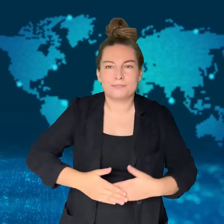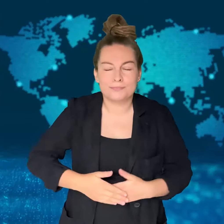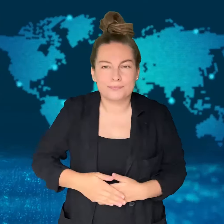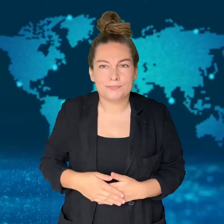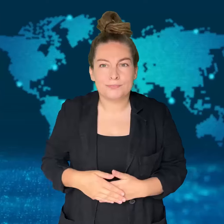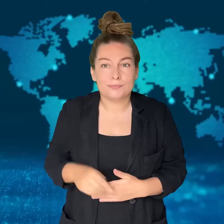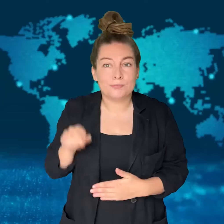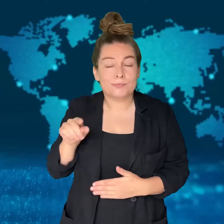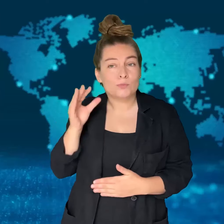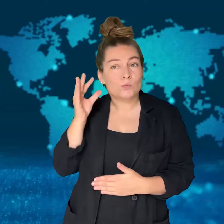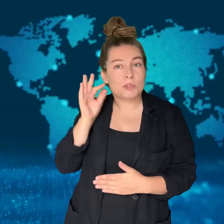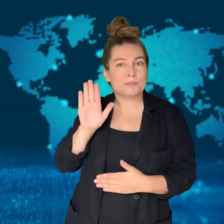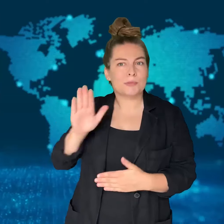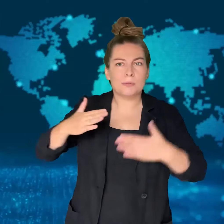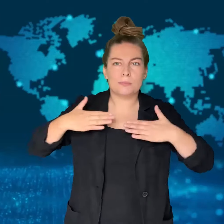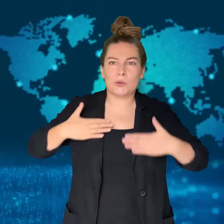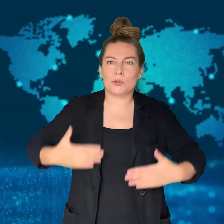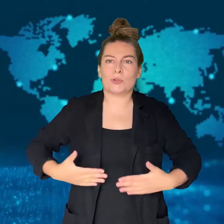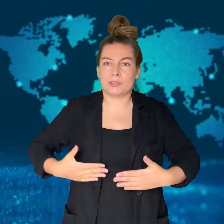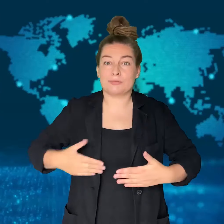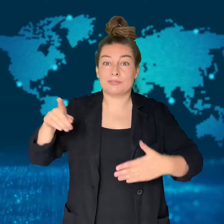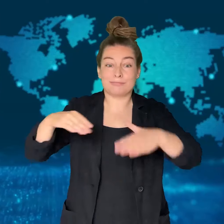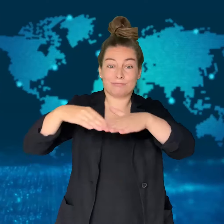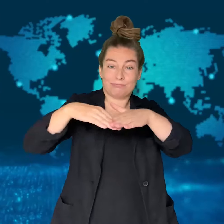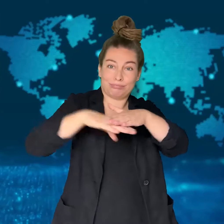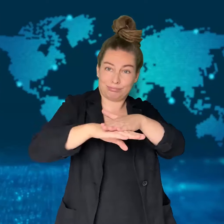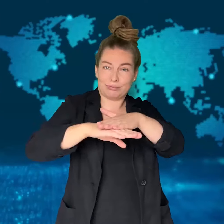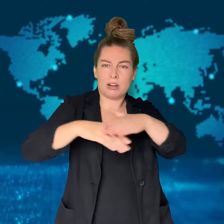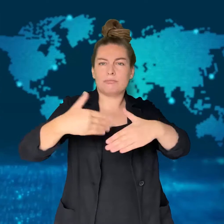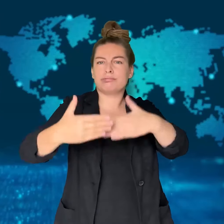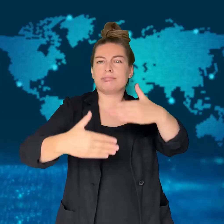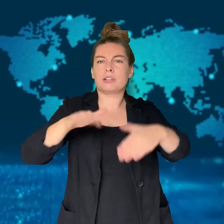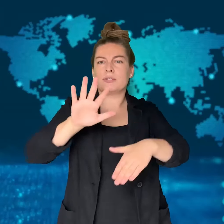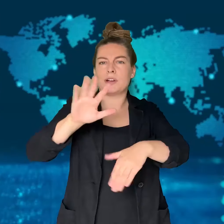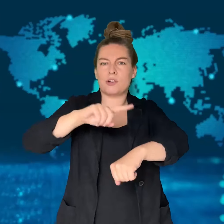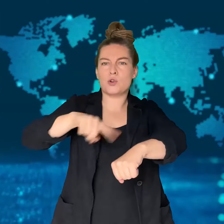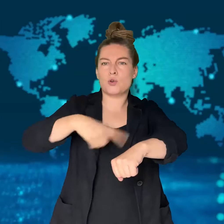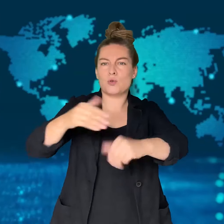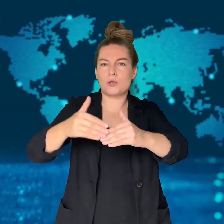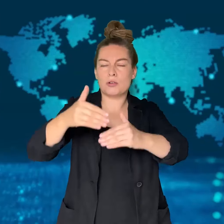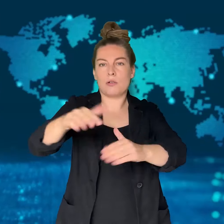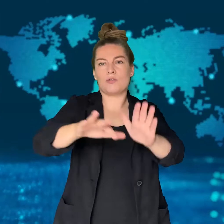Her body was found around 5 hours later.